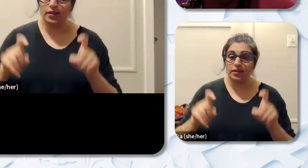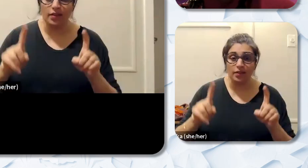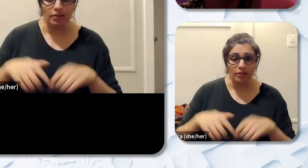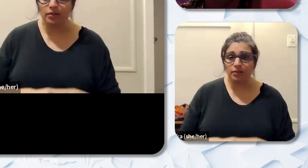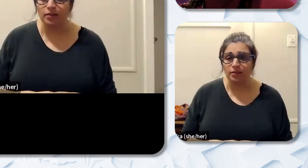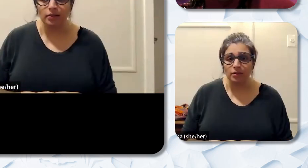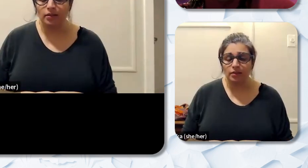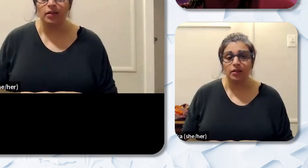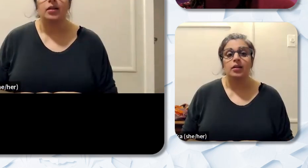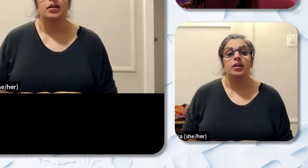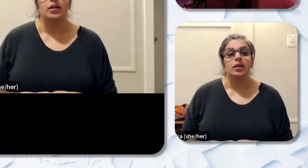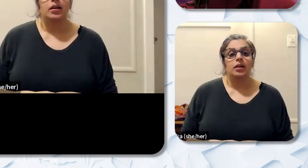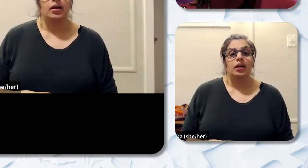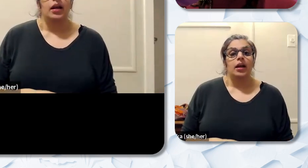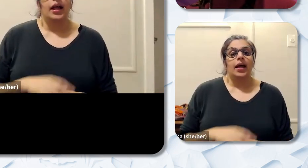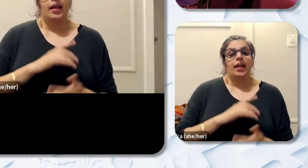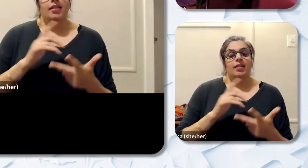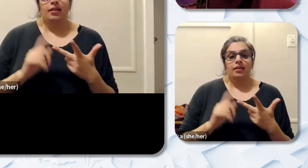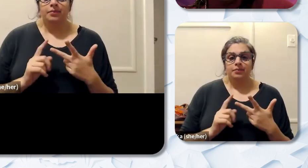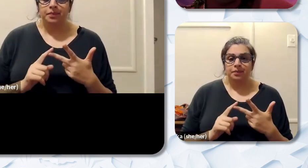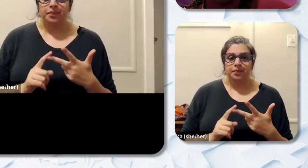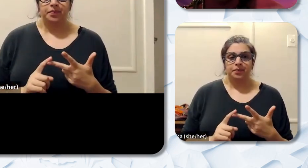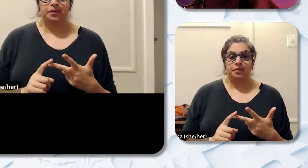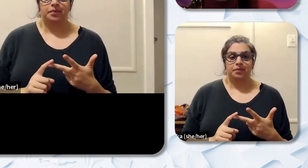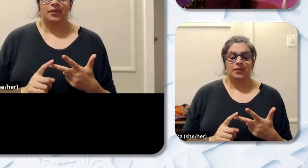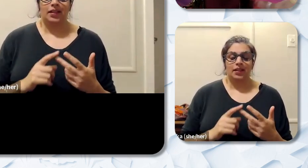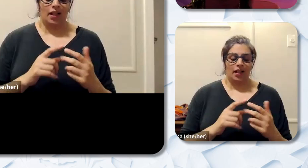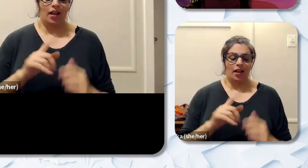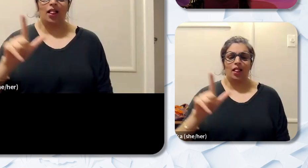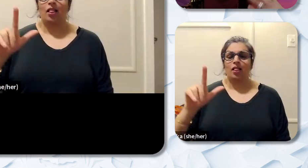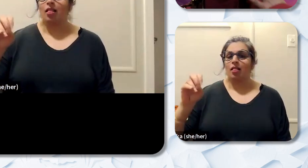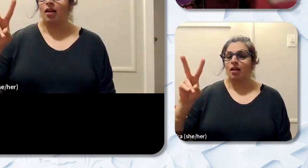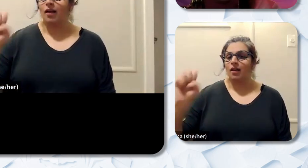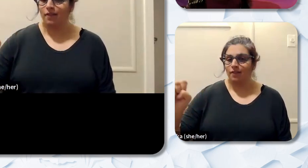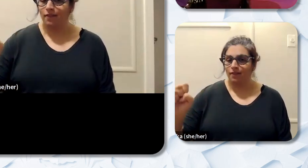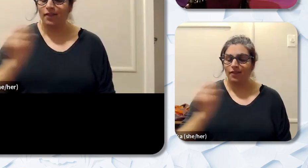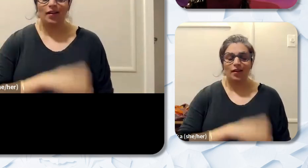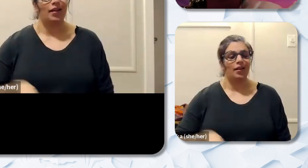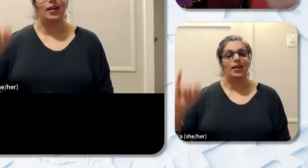And then I want us to think about think about the love and the intentionality that comes when